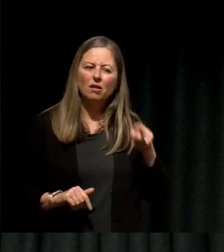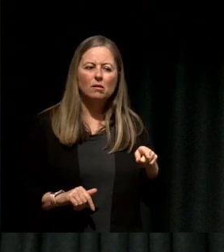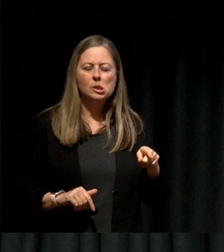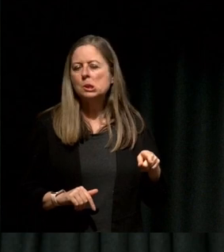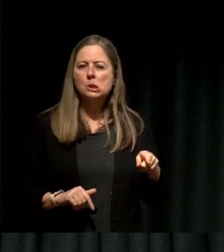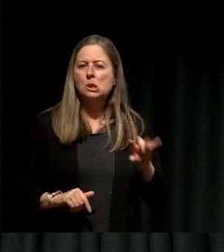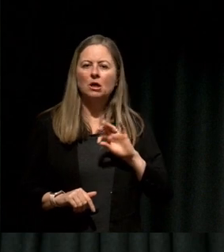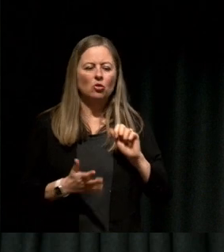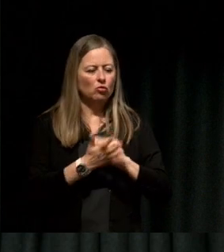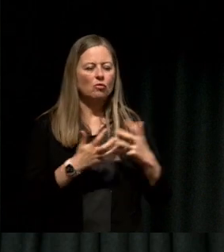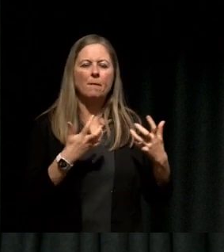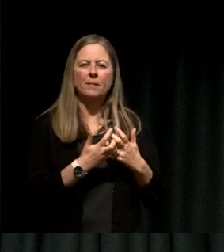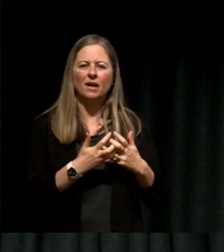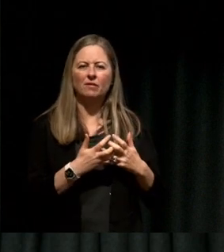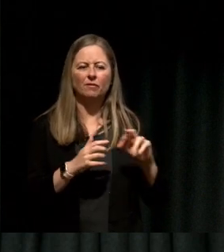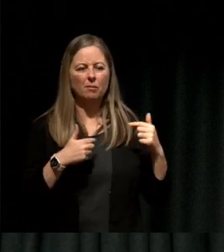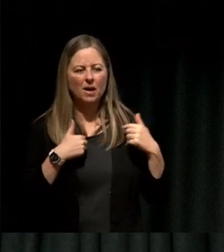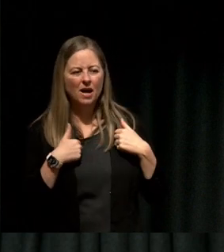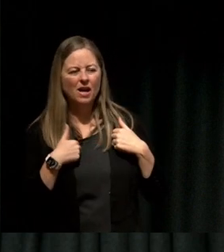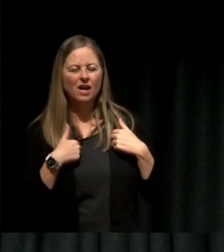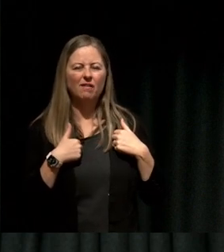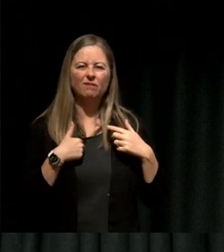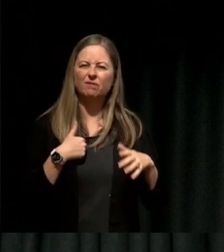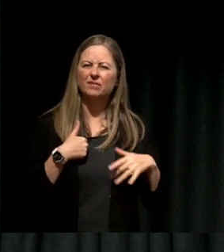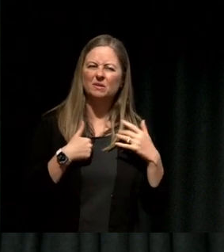and you don't realize that underneath that it's telling you something that you're wanting